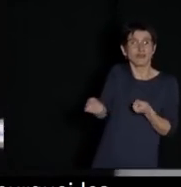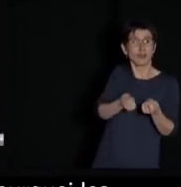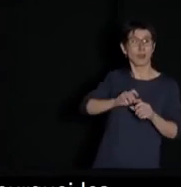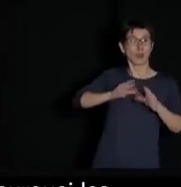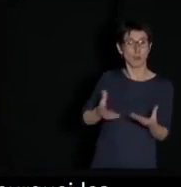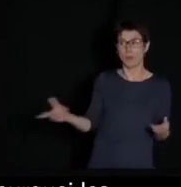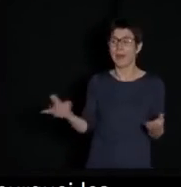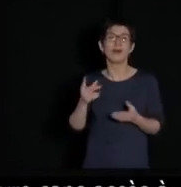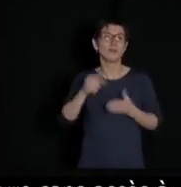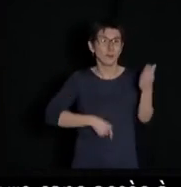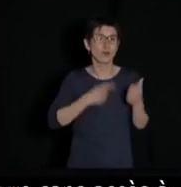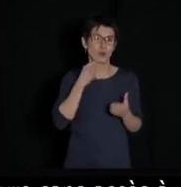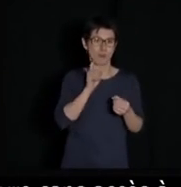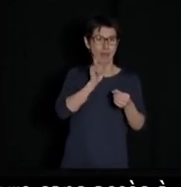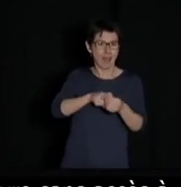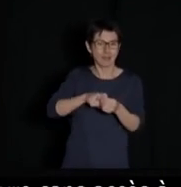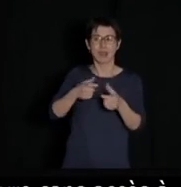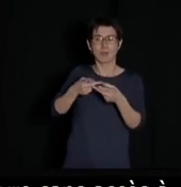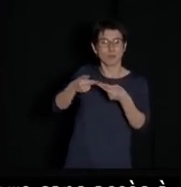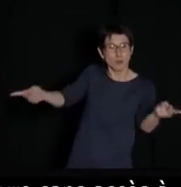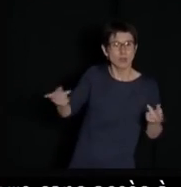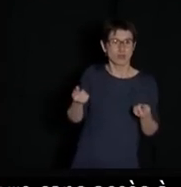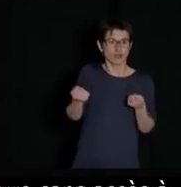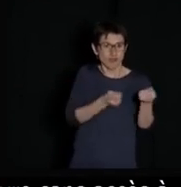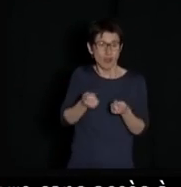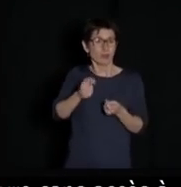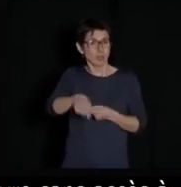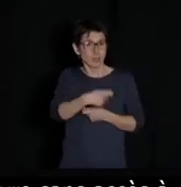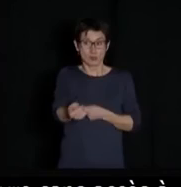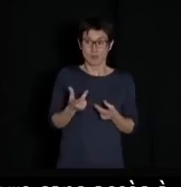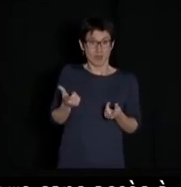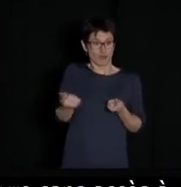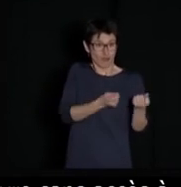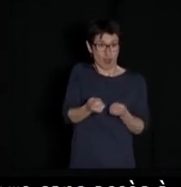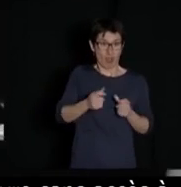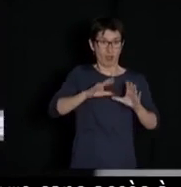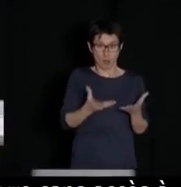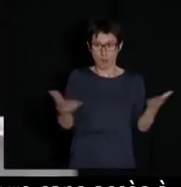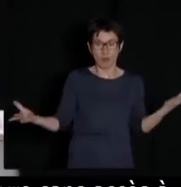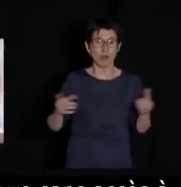and consequently, we must create public services to give them access to them, and they must be available everywhere.